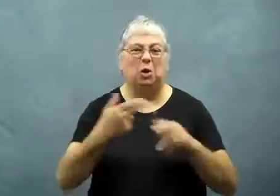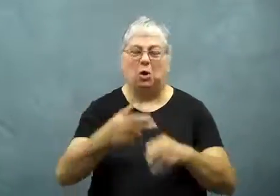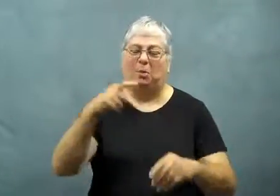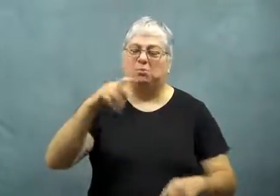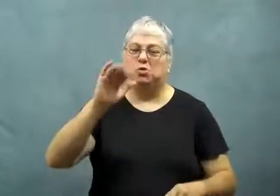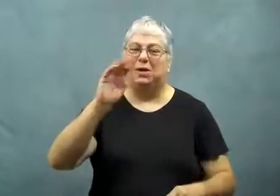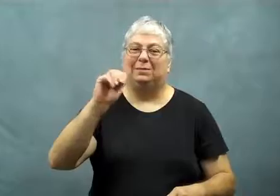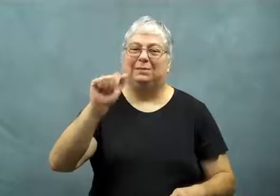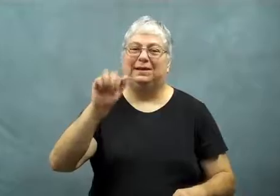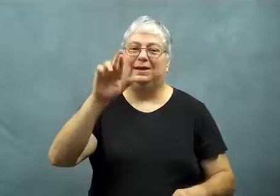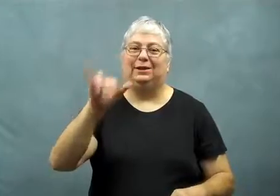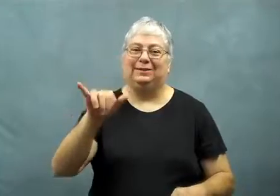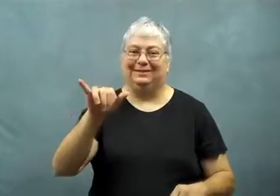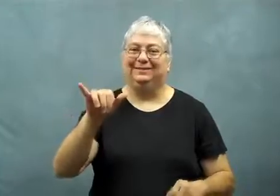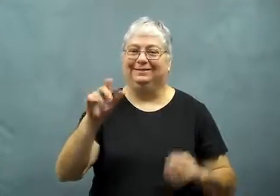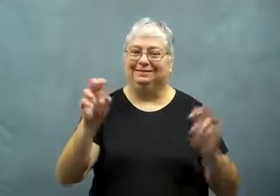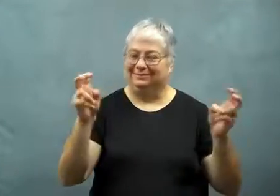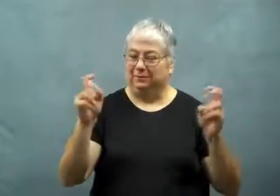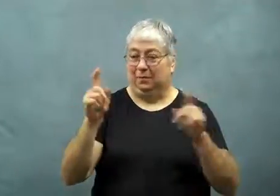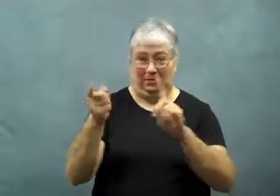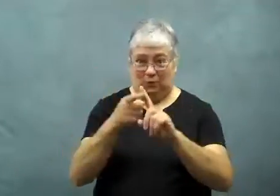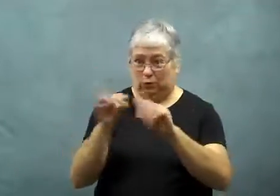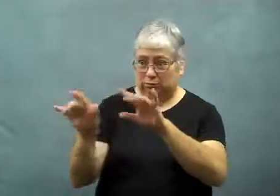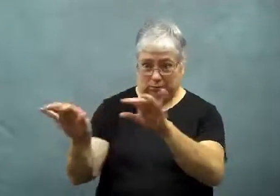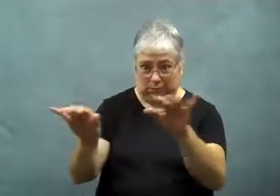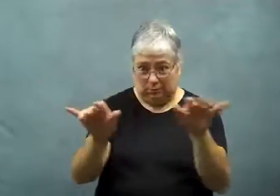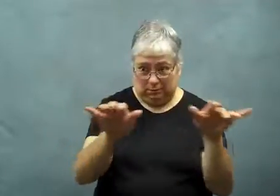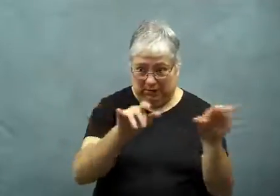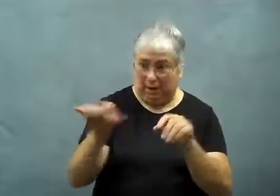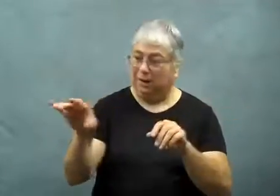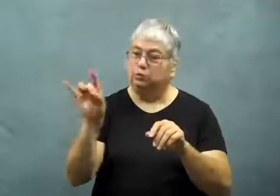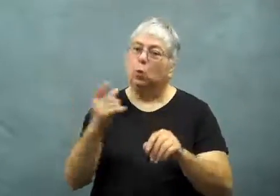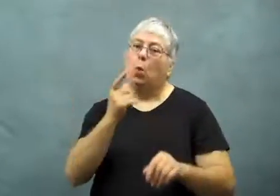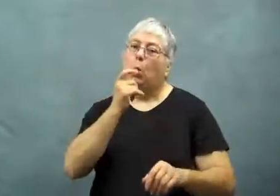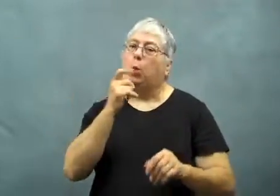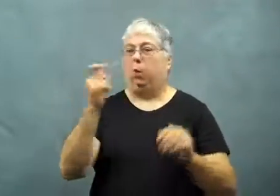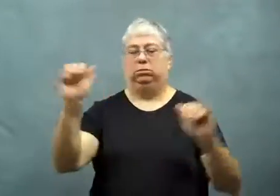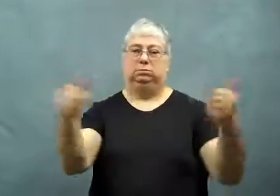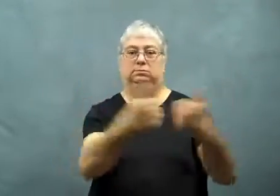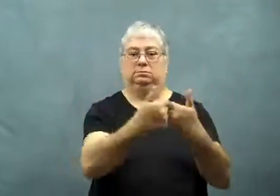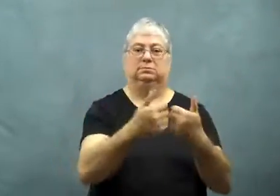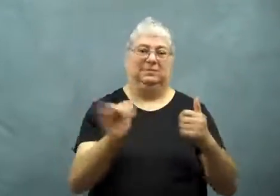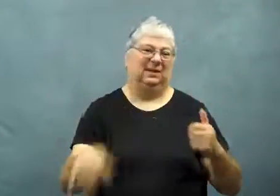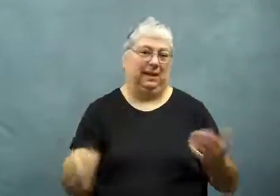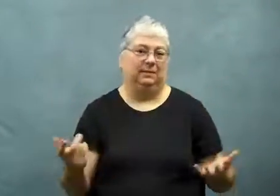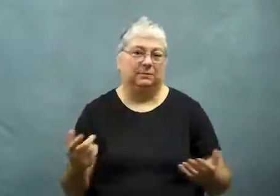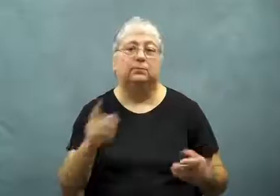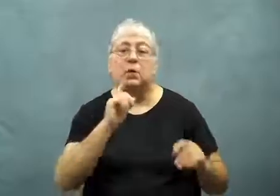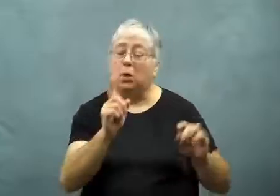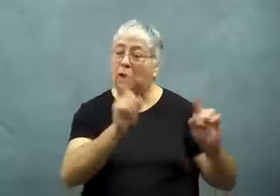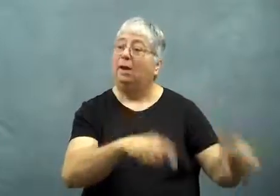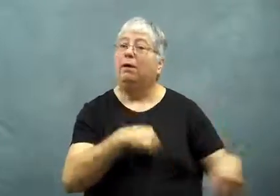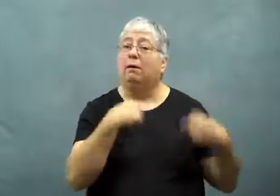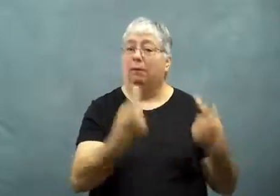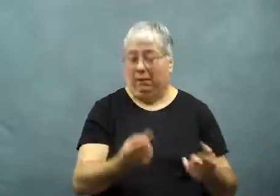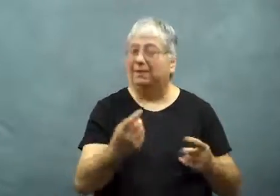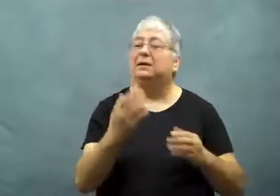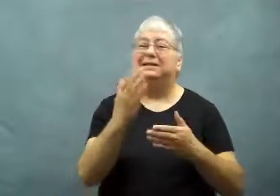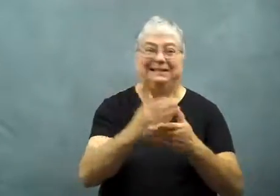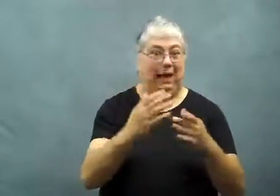These elections are called primaries.